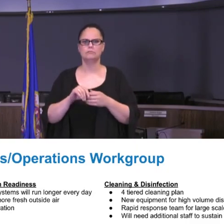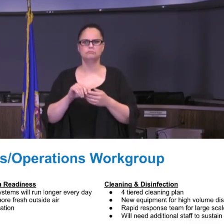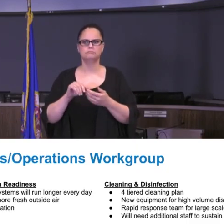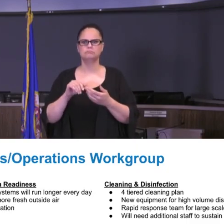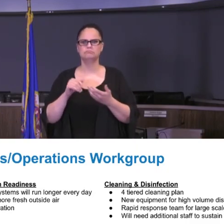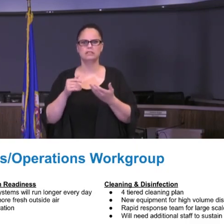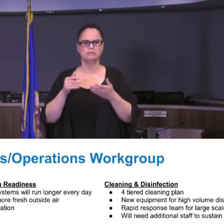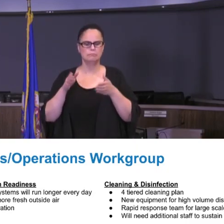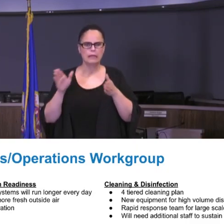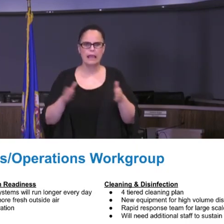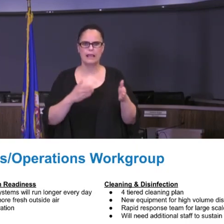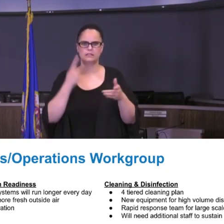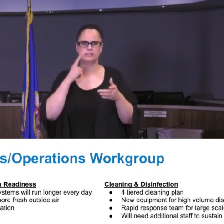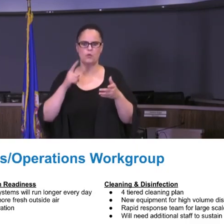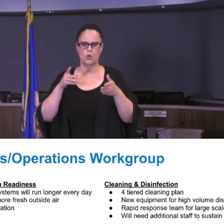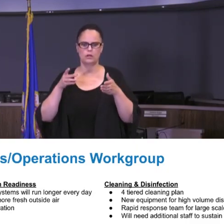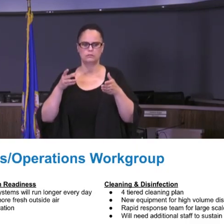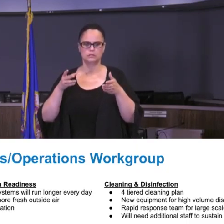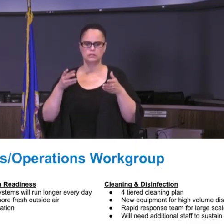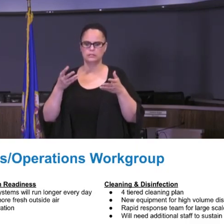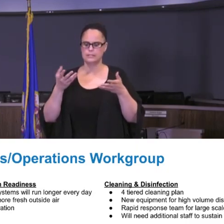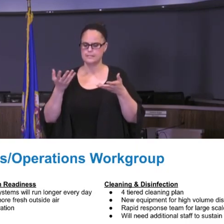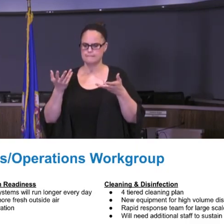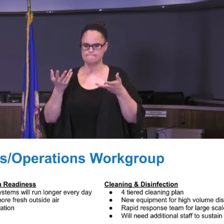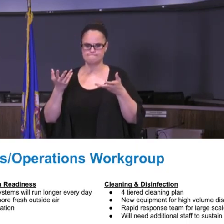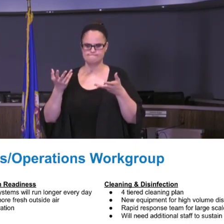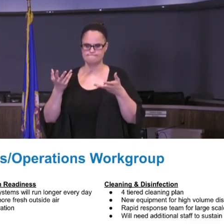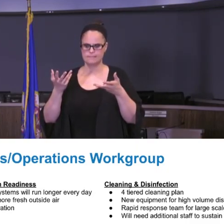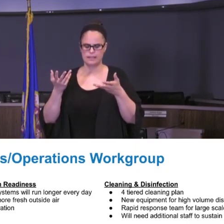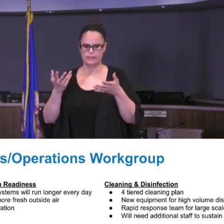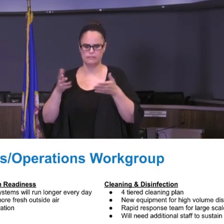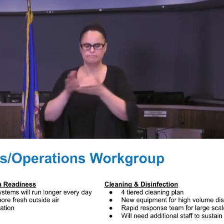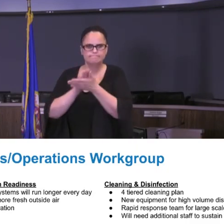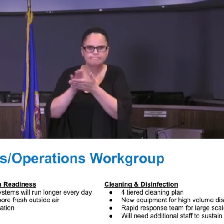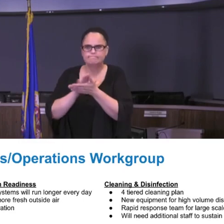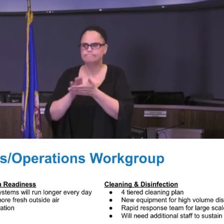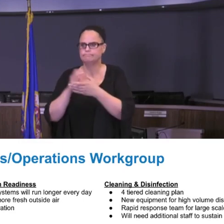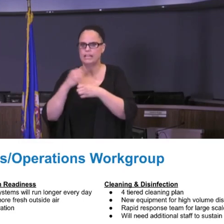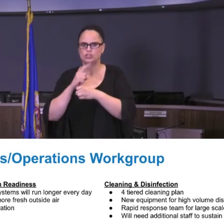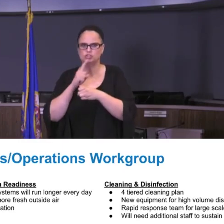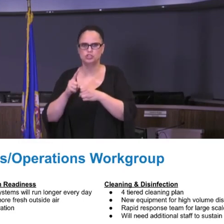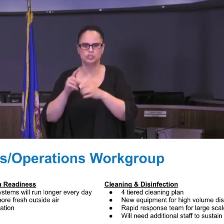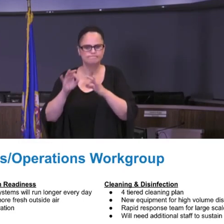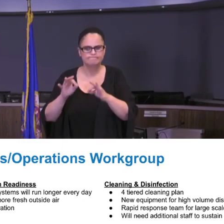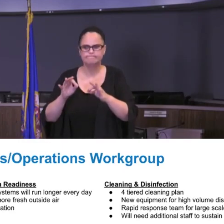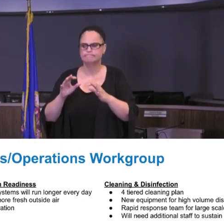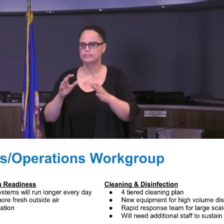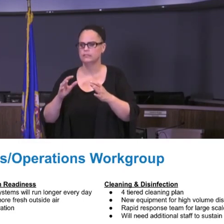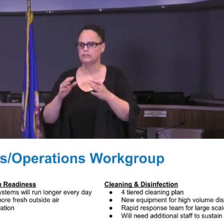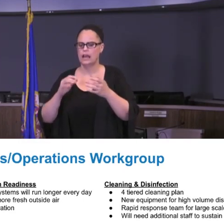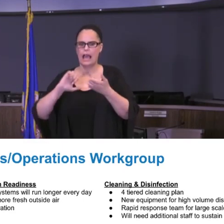equipment for high volume disinfection, rapid response teams for large scale support if there is a building or a